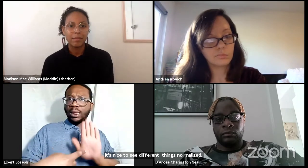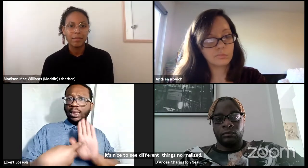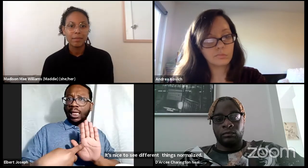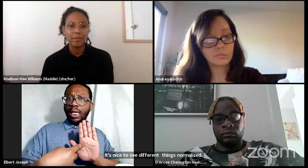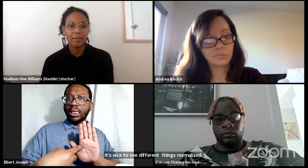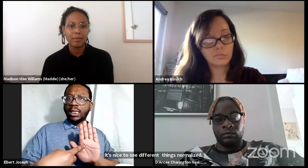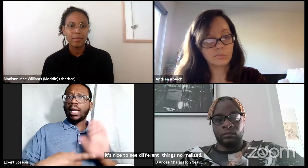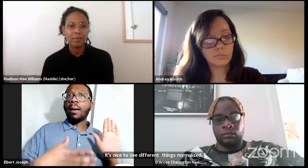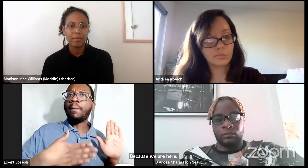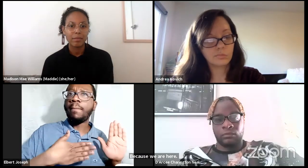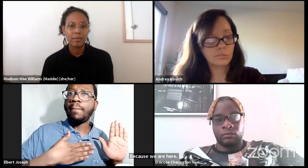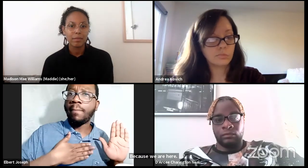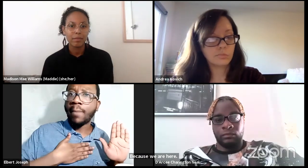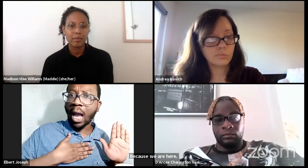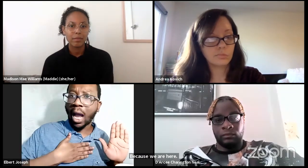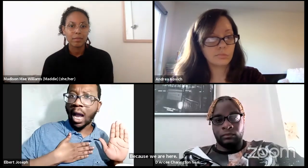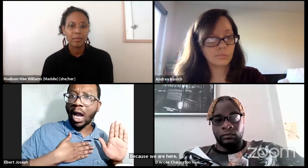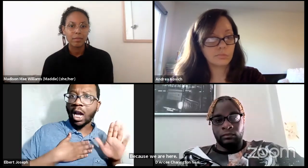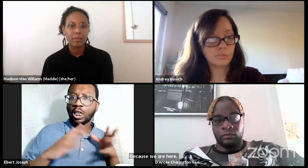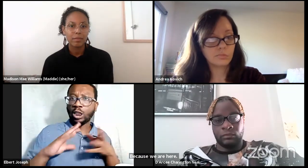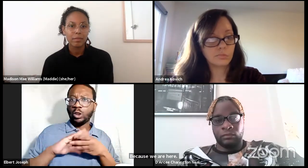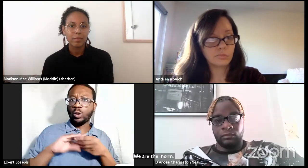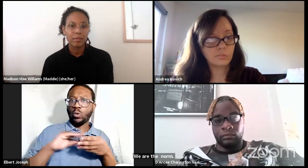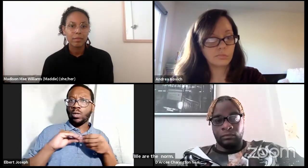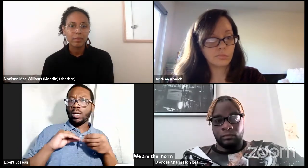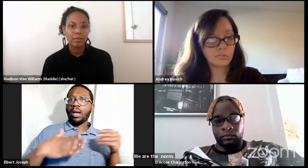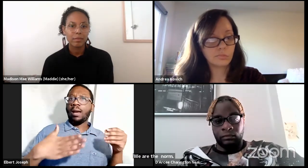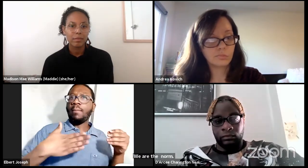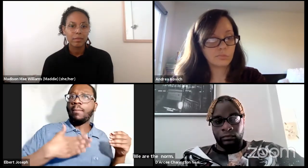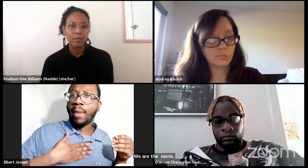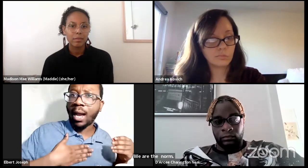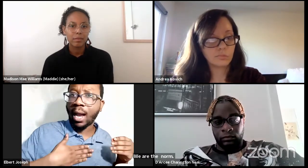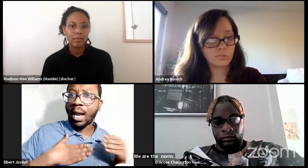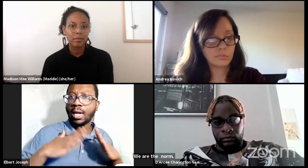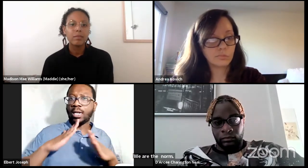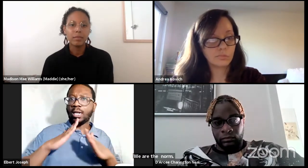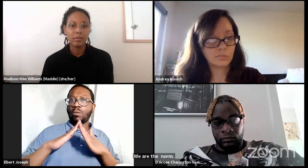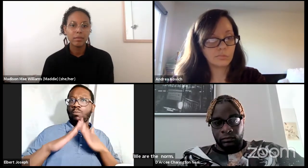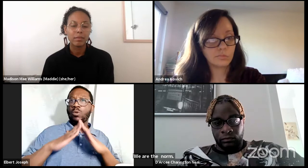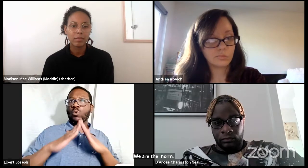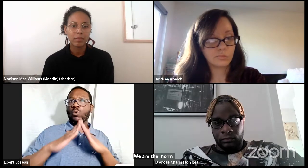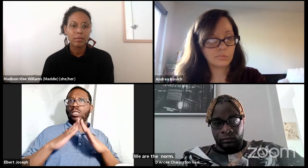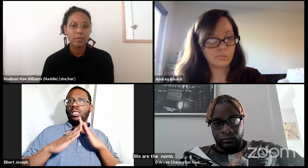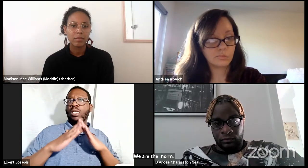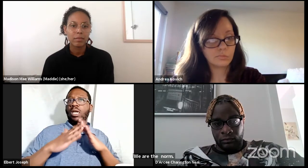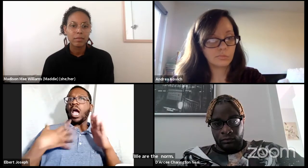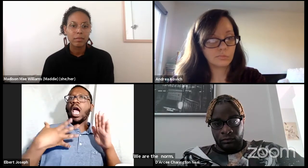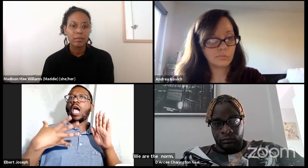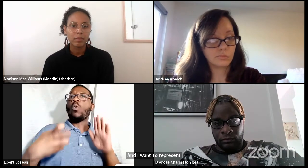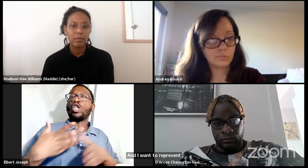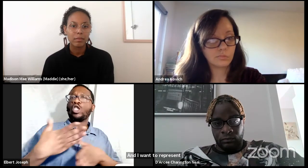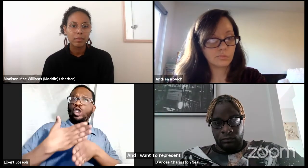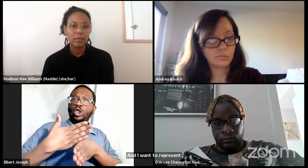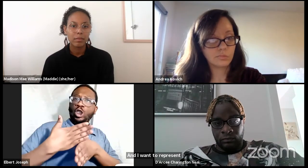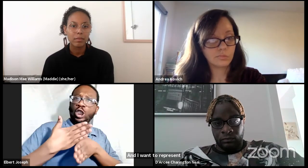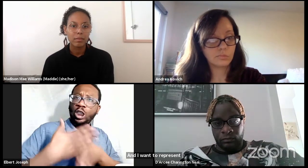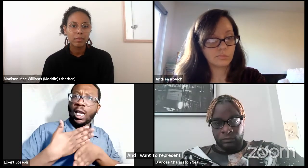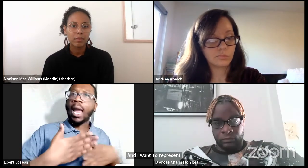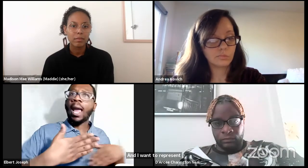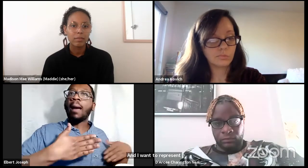and I want to represent my story. I wanna represent my communities.